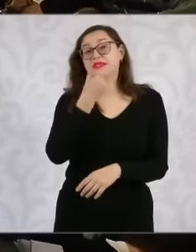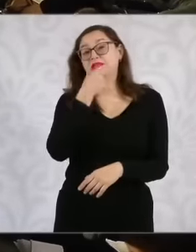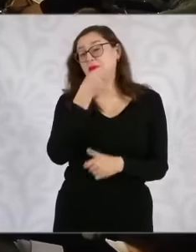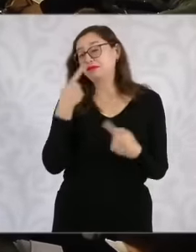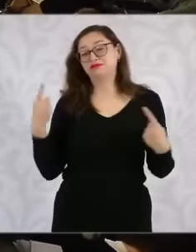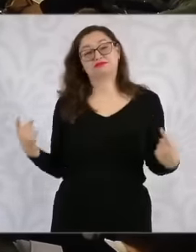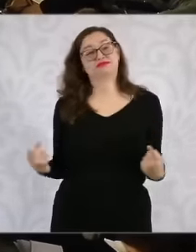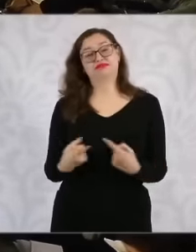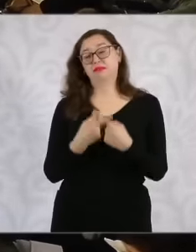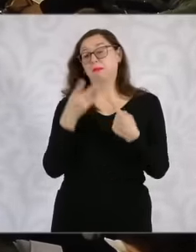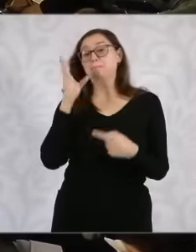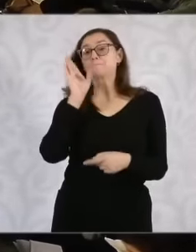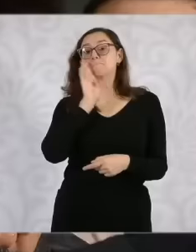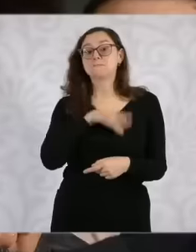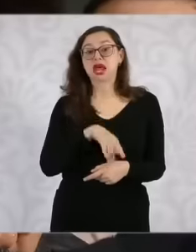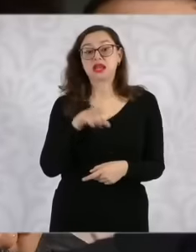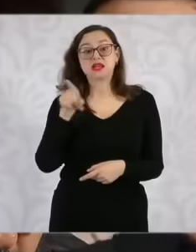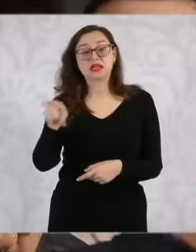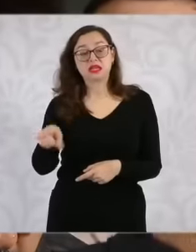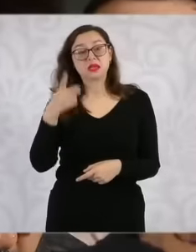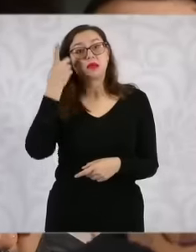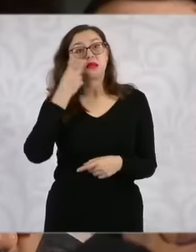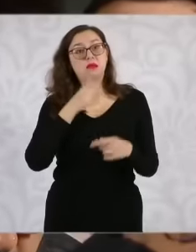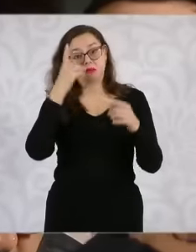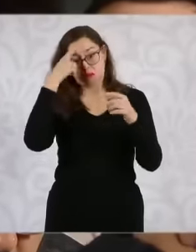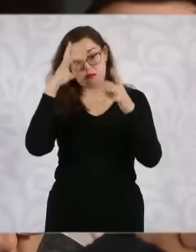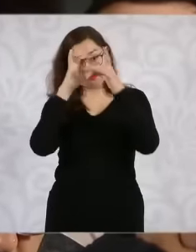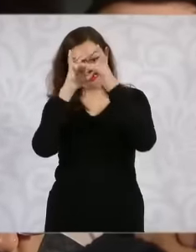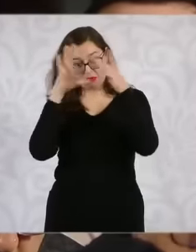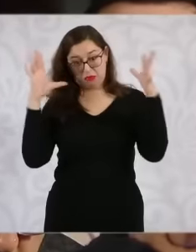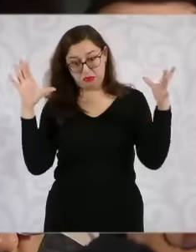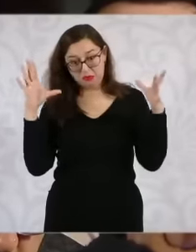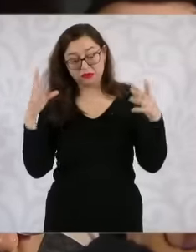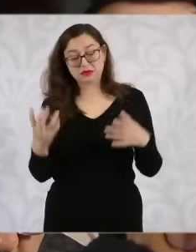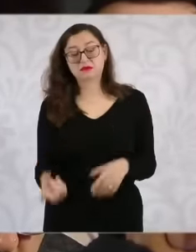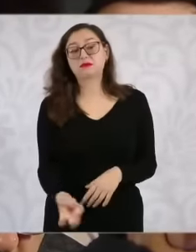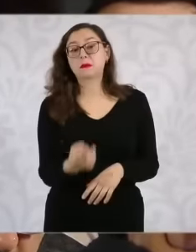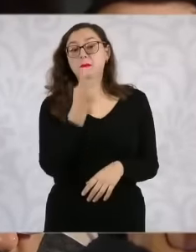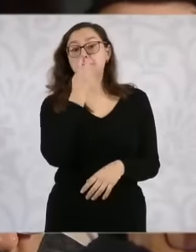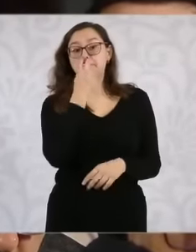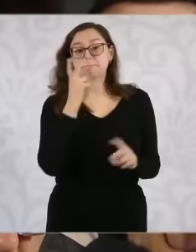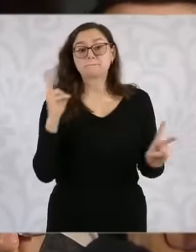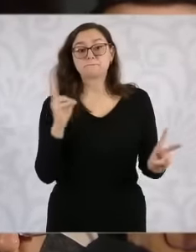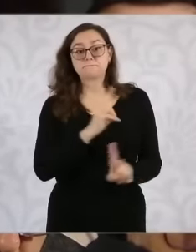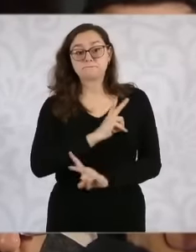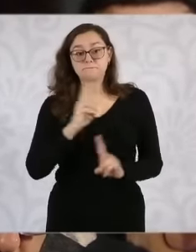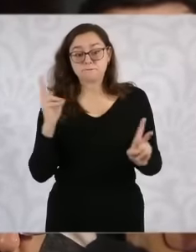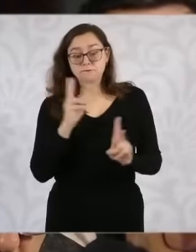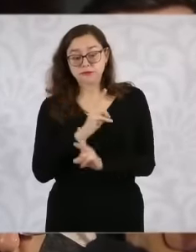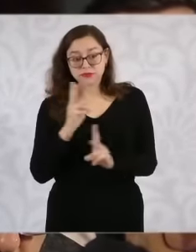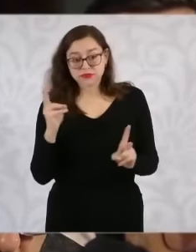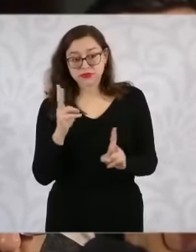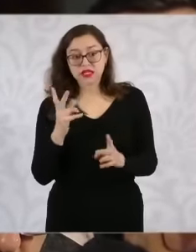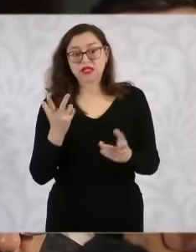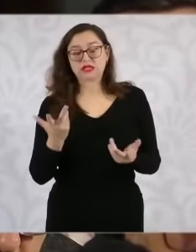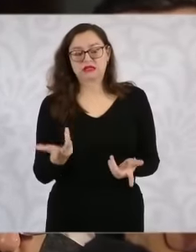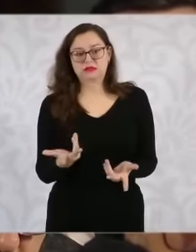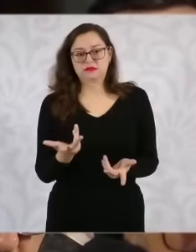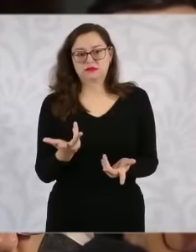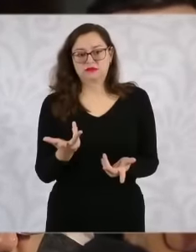in a coma they have her connected and I have been talking to several doctors eh